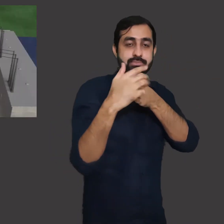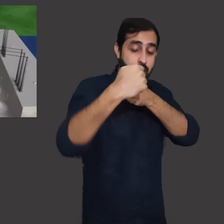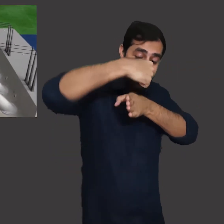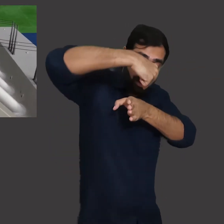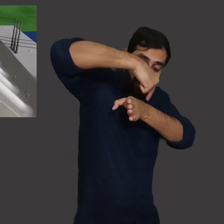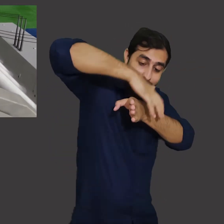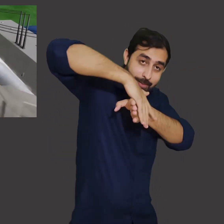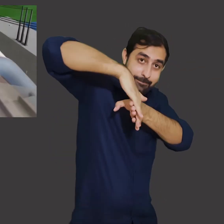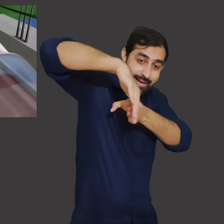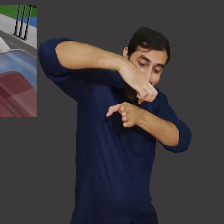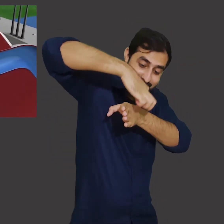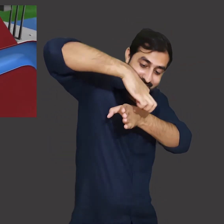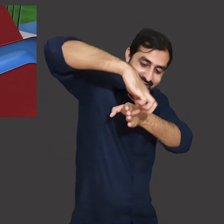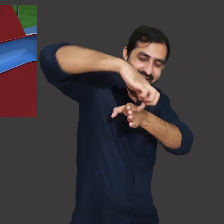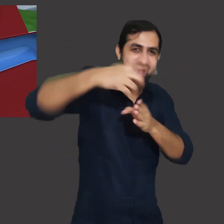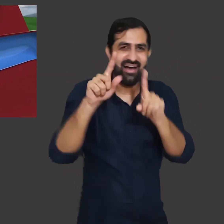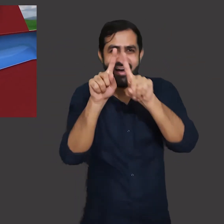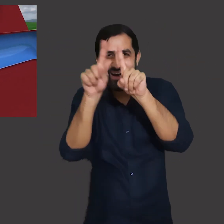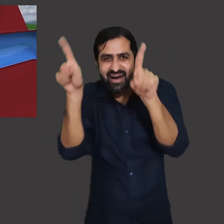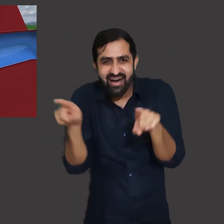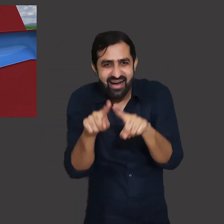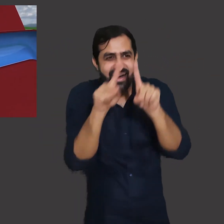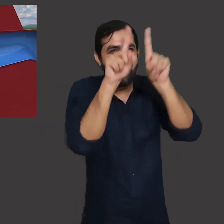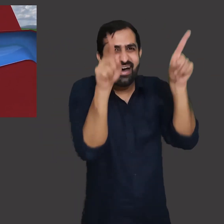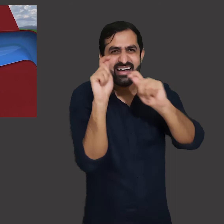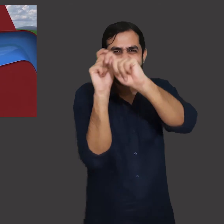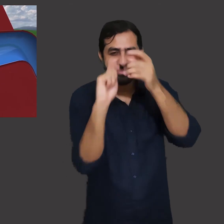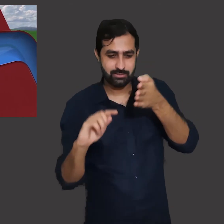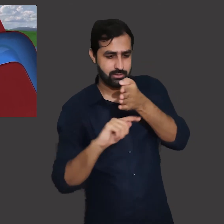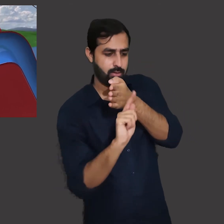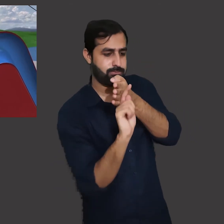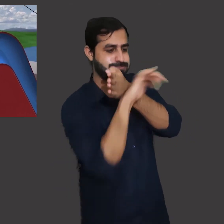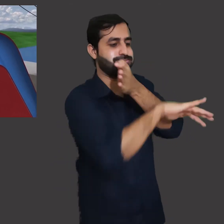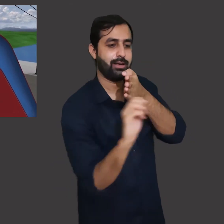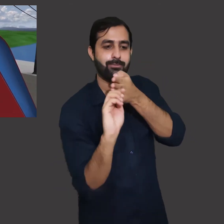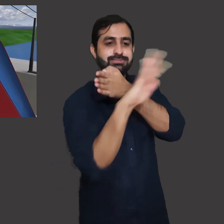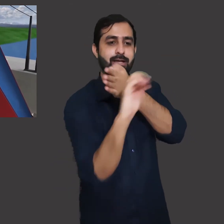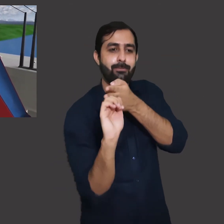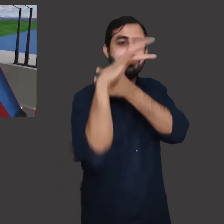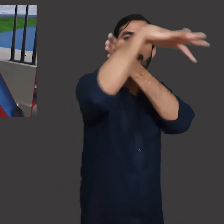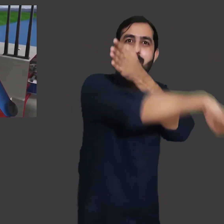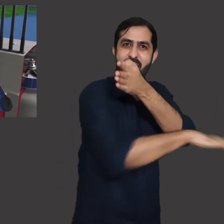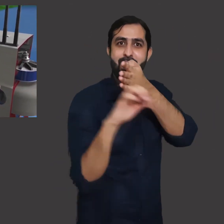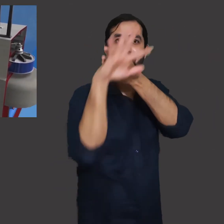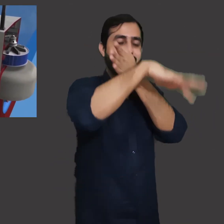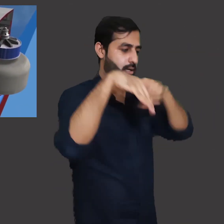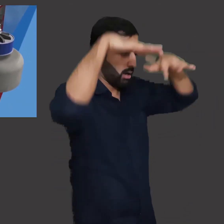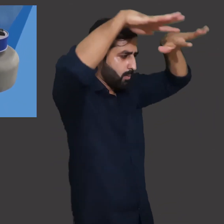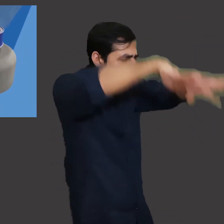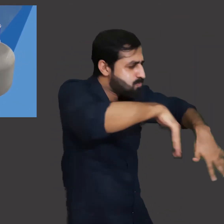from one location to another. Dams have gates which are opened according to the requirement of water release.